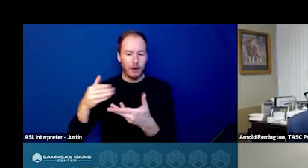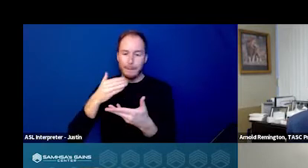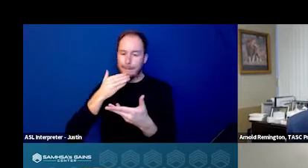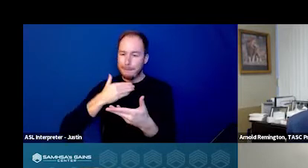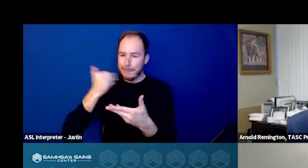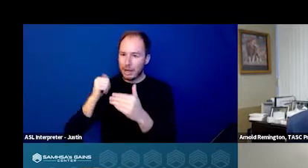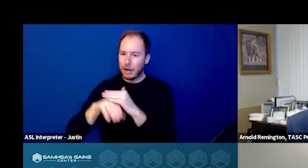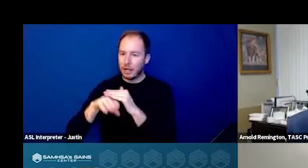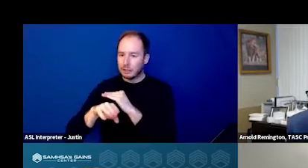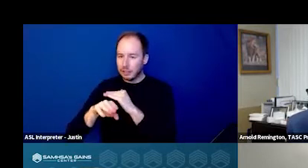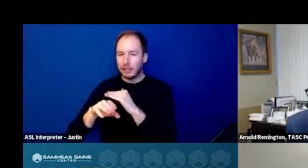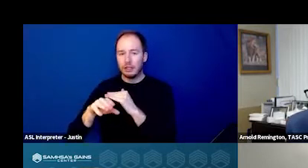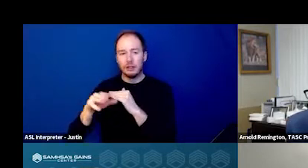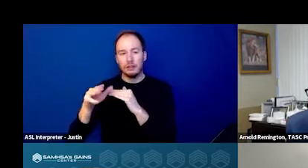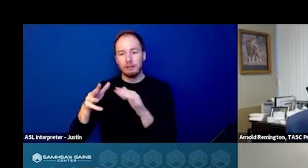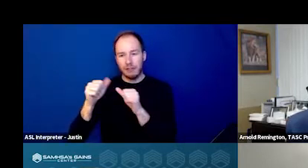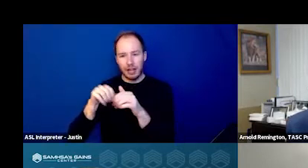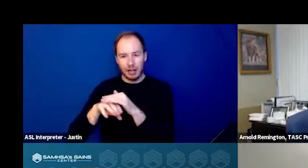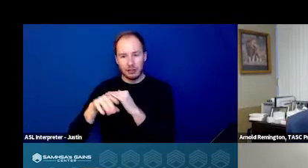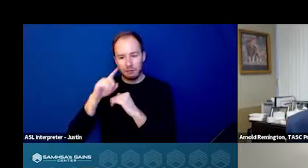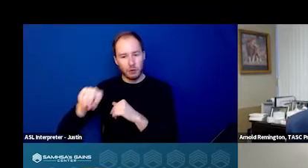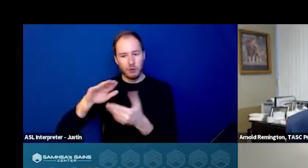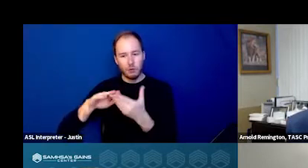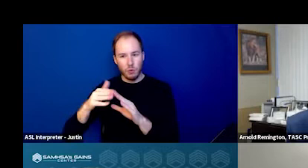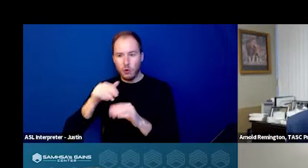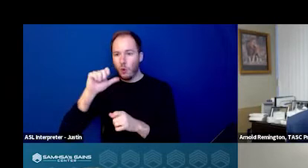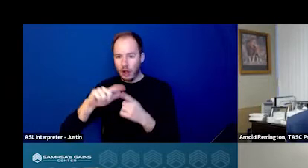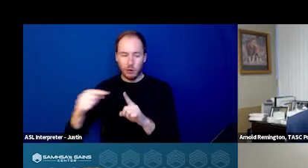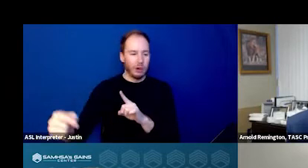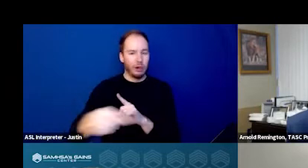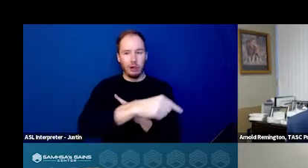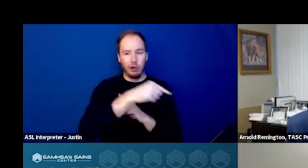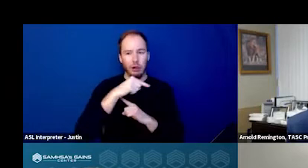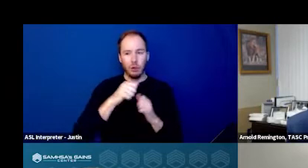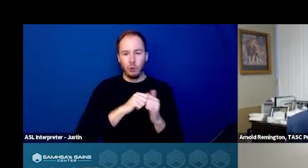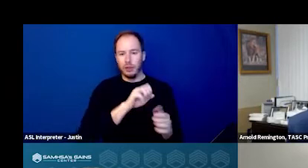quicker access for community members without having to go through the emergency system.